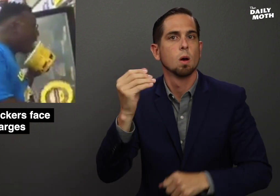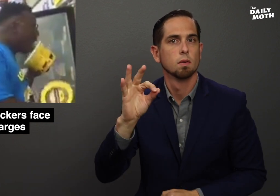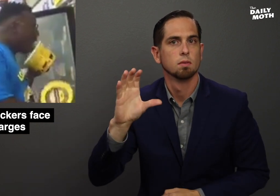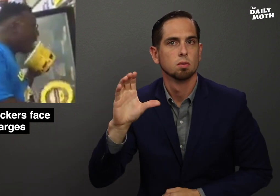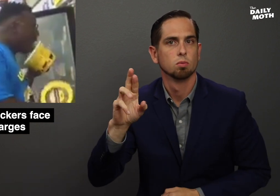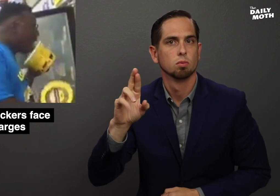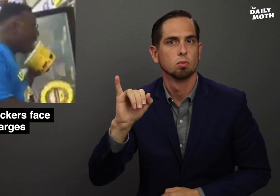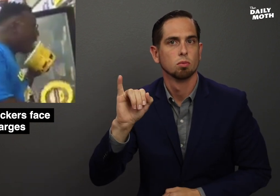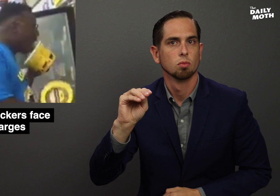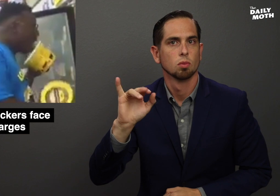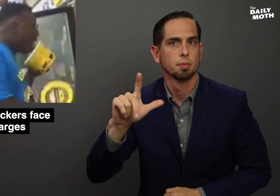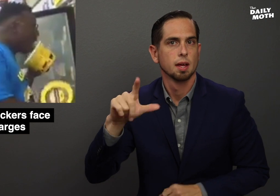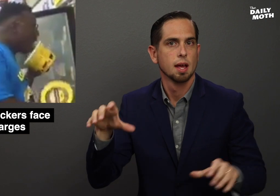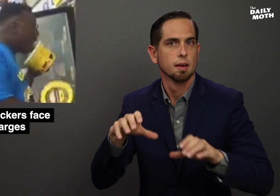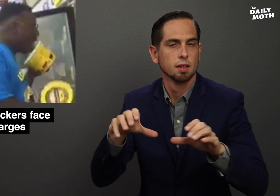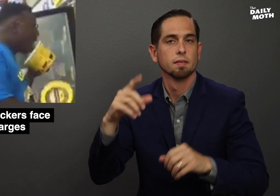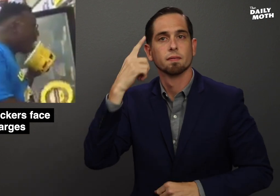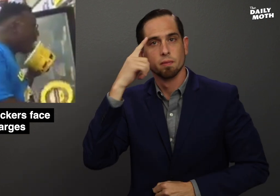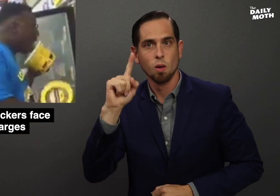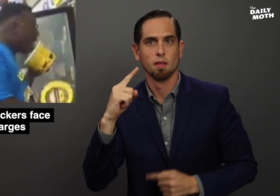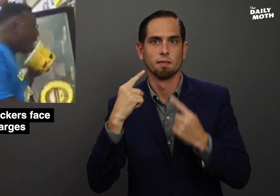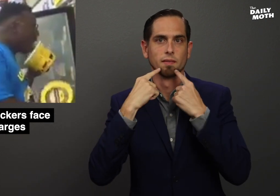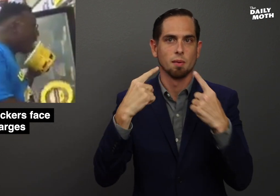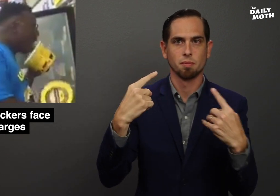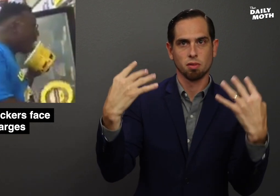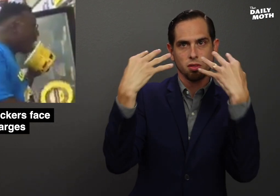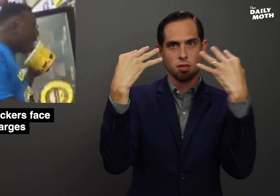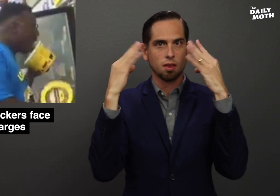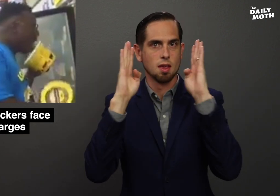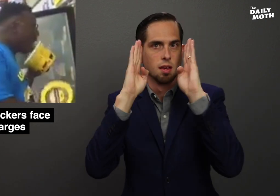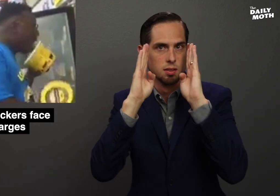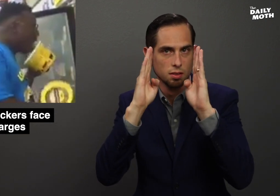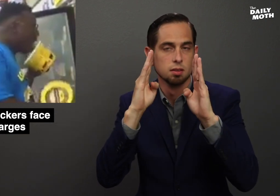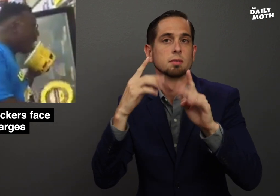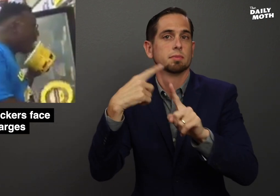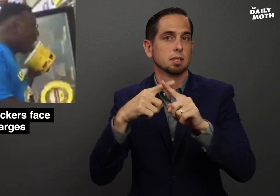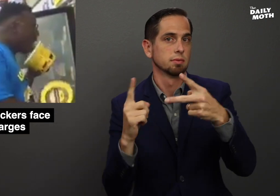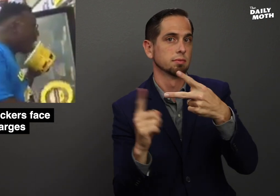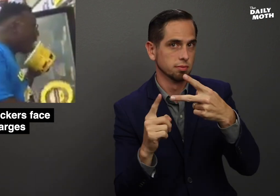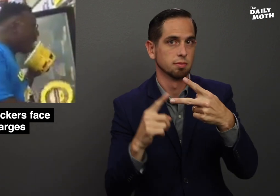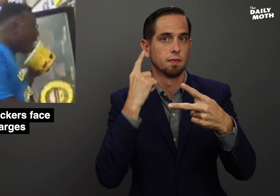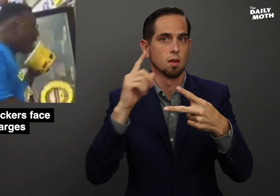of criminal activity for notoriety and publicity